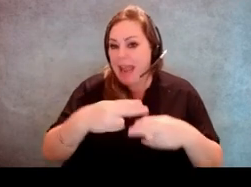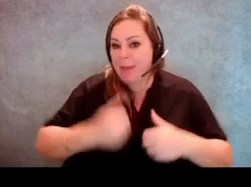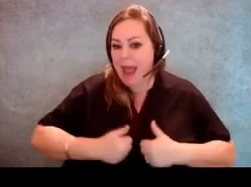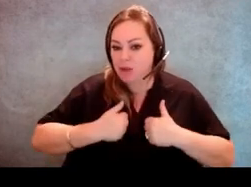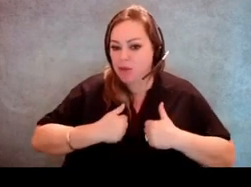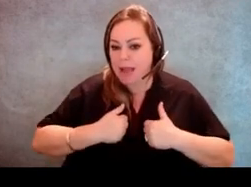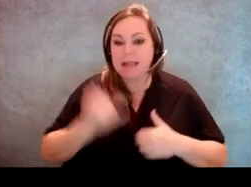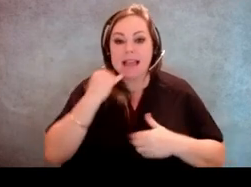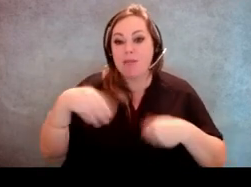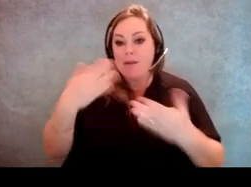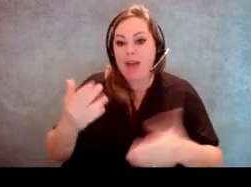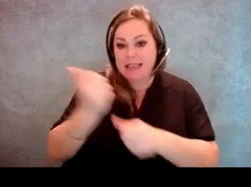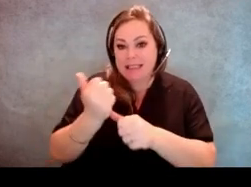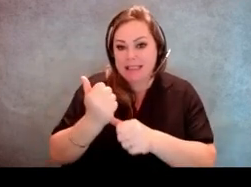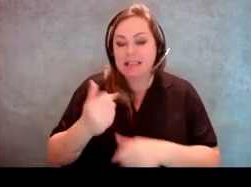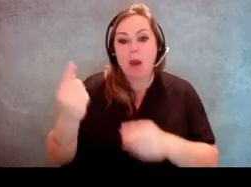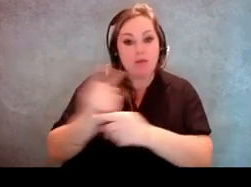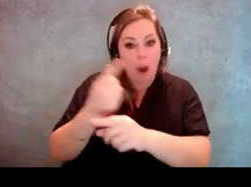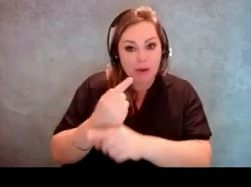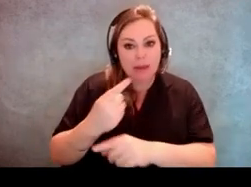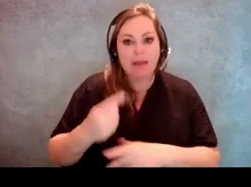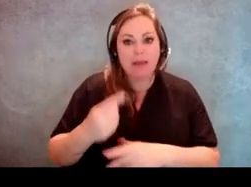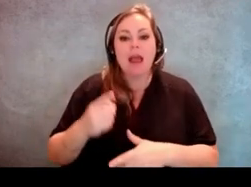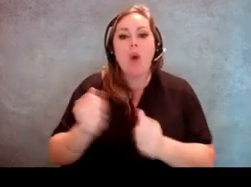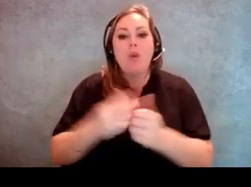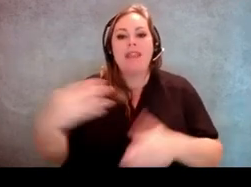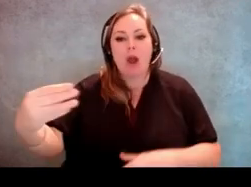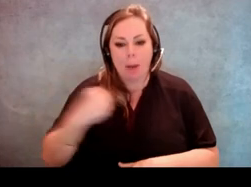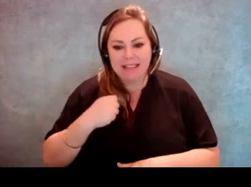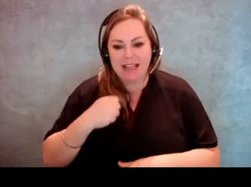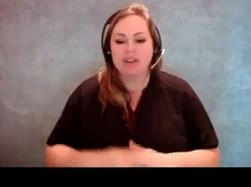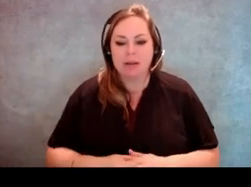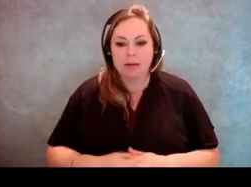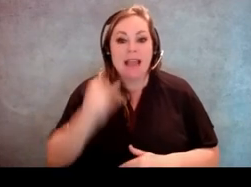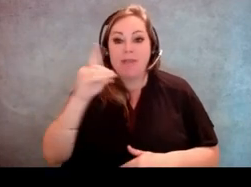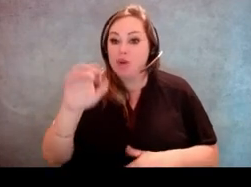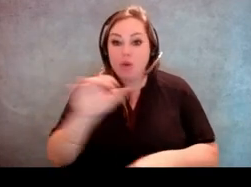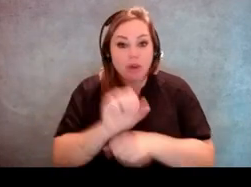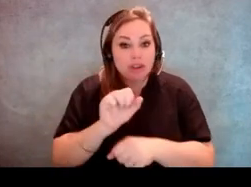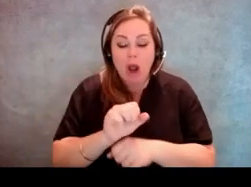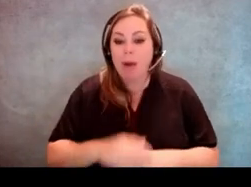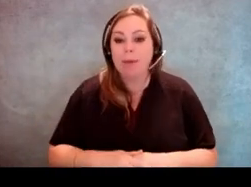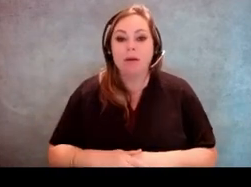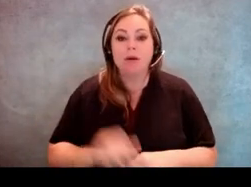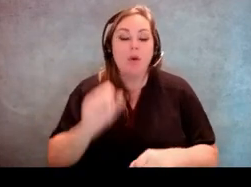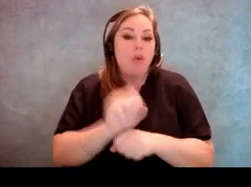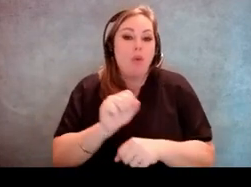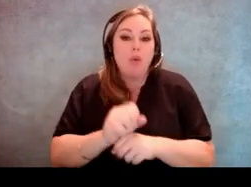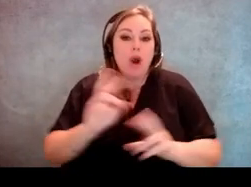and whether you're providing assistance properly and without compensation. So if you're just doing your job and you're working at like a residential facility